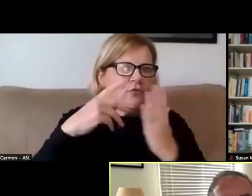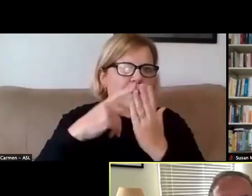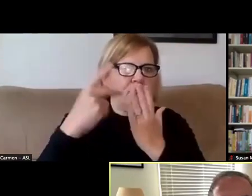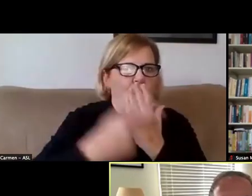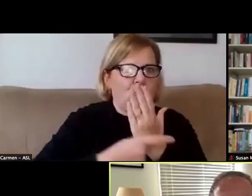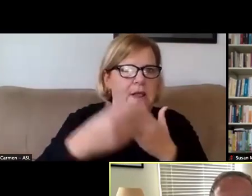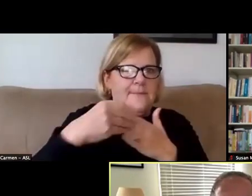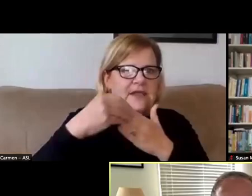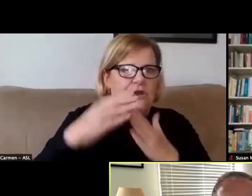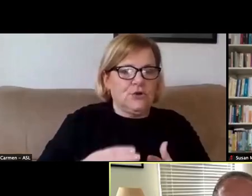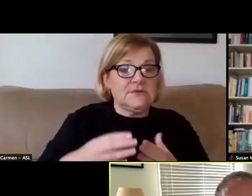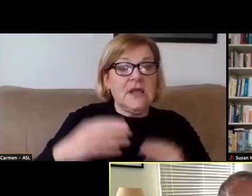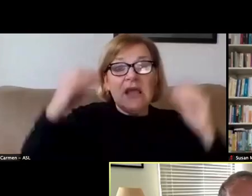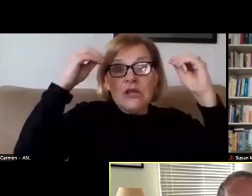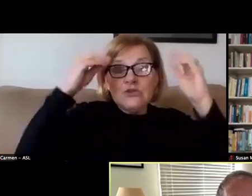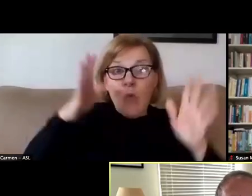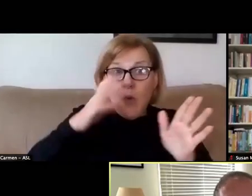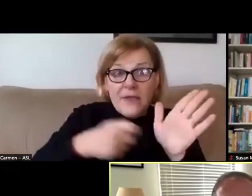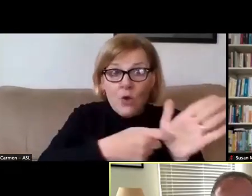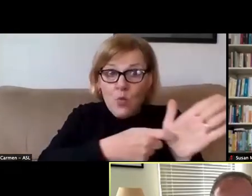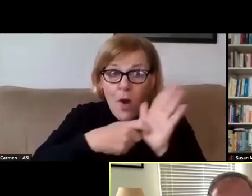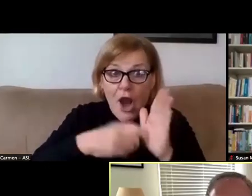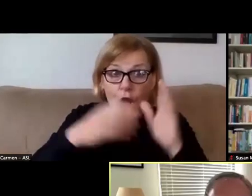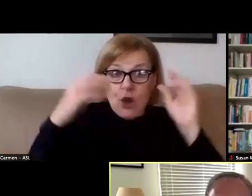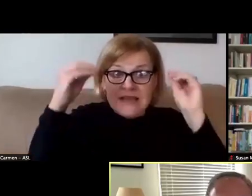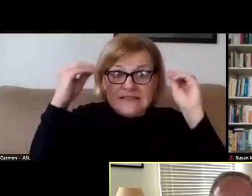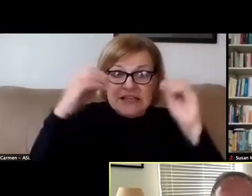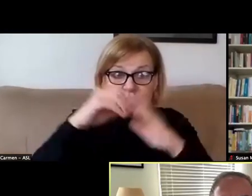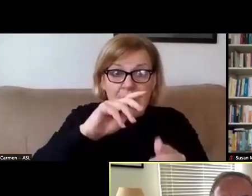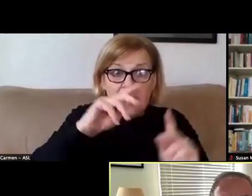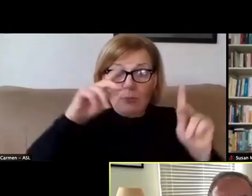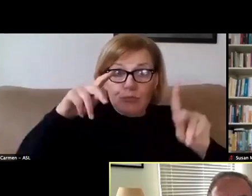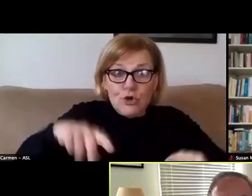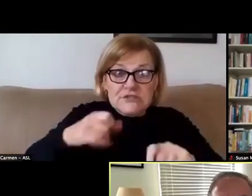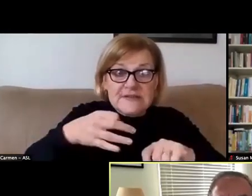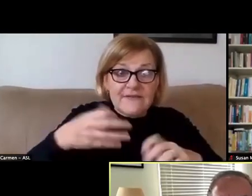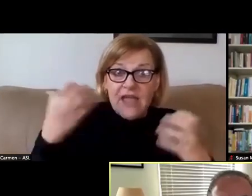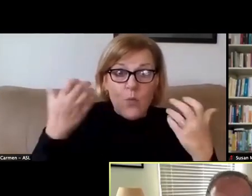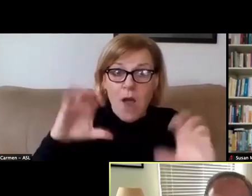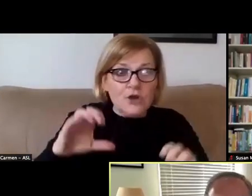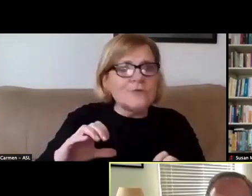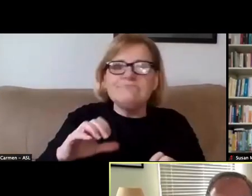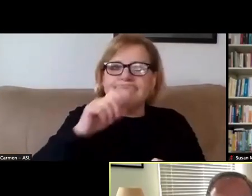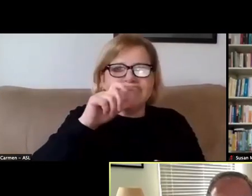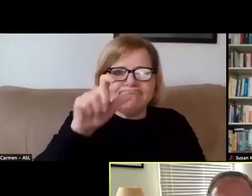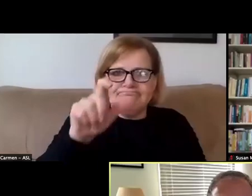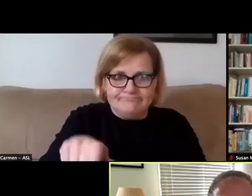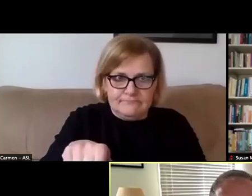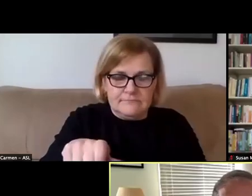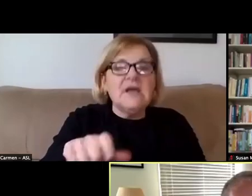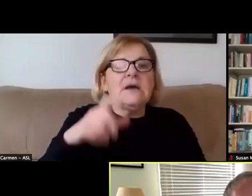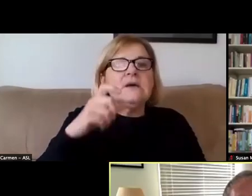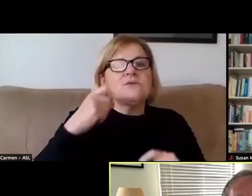No instructors will be required to teach in person if they choose not to. These plans emphasize the academic mission.